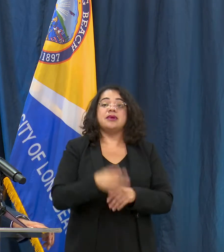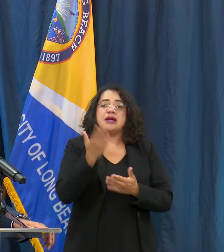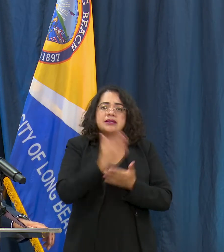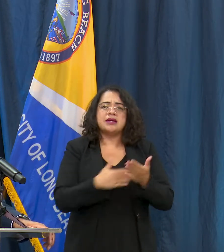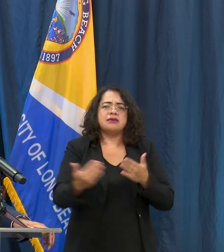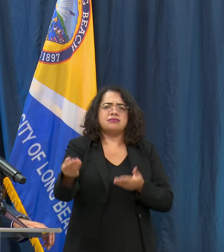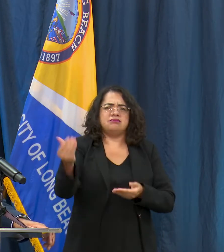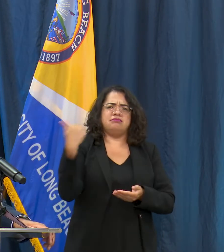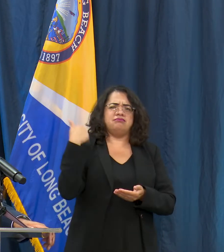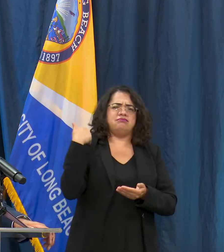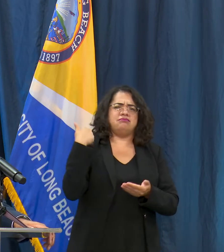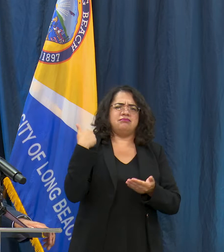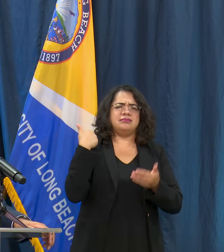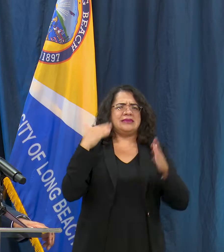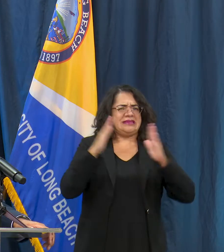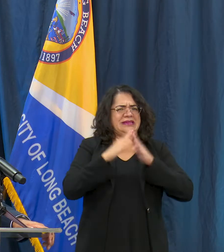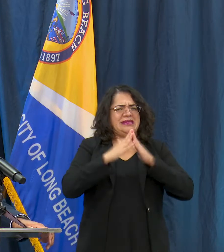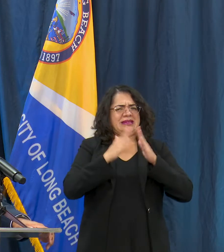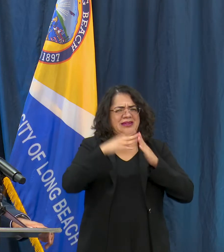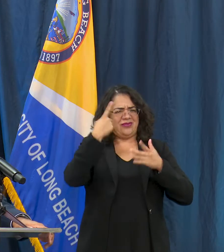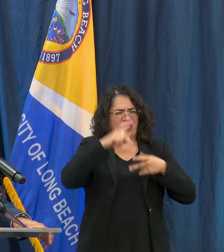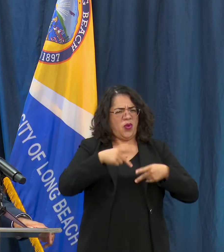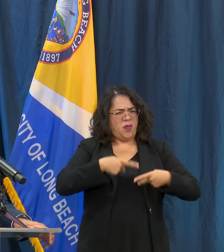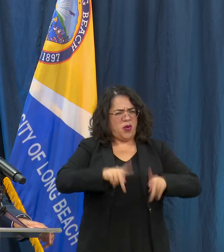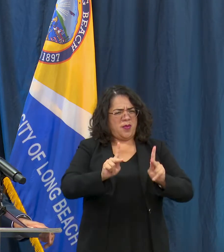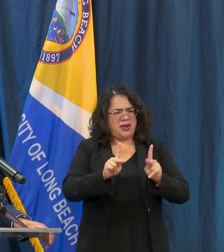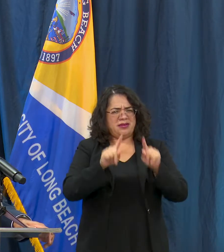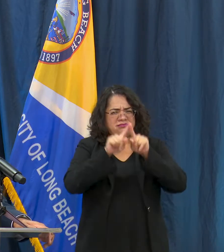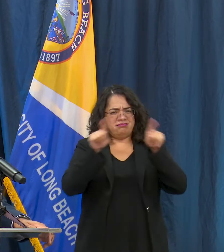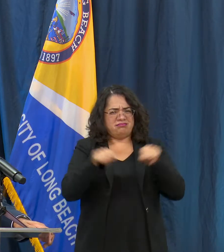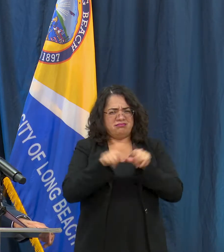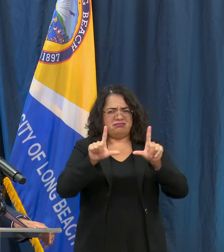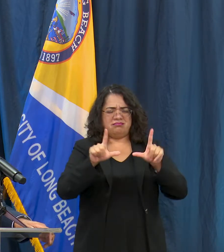can't give permits. We're not allowed to by the State of California to give